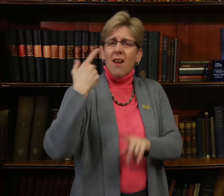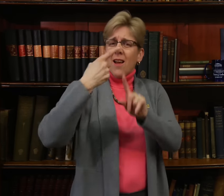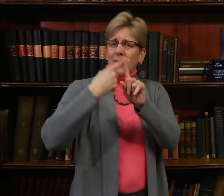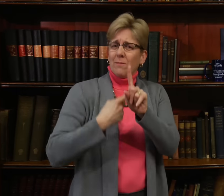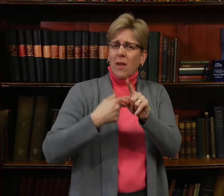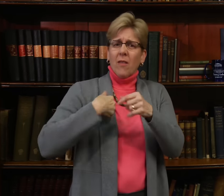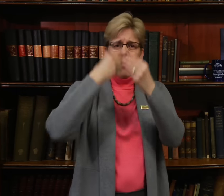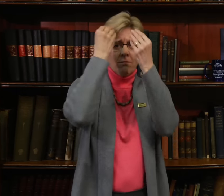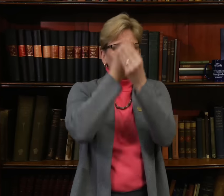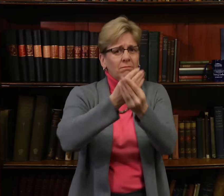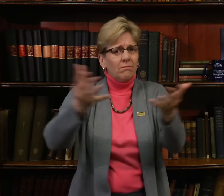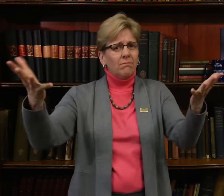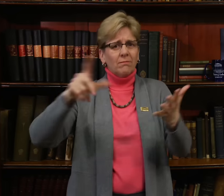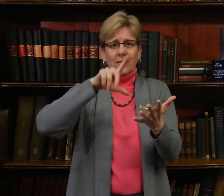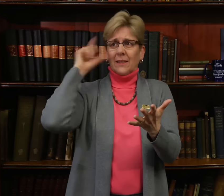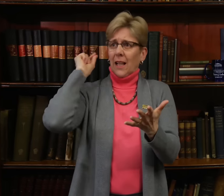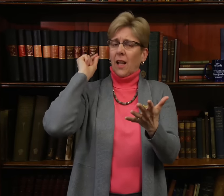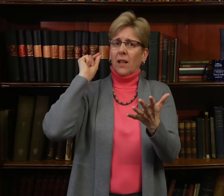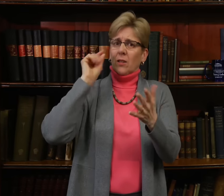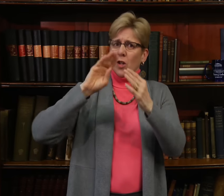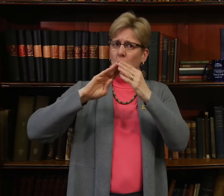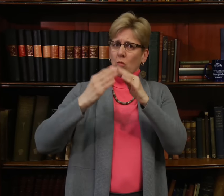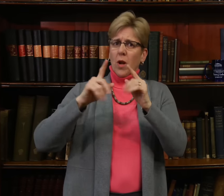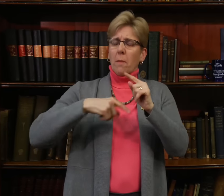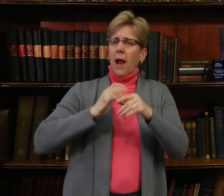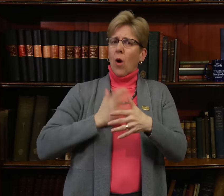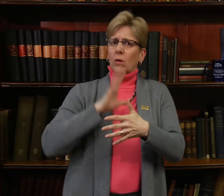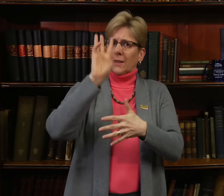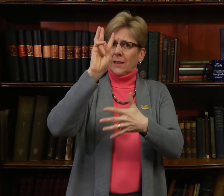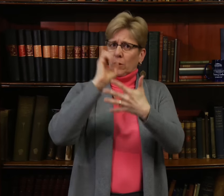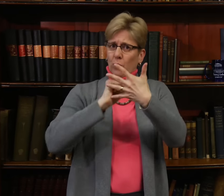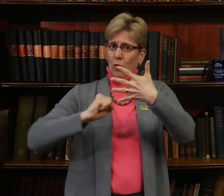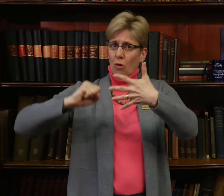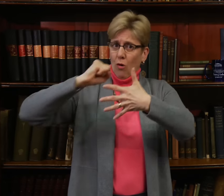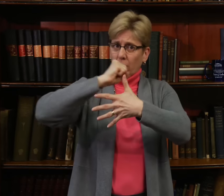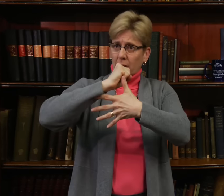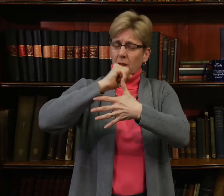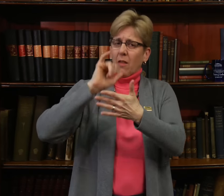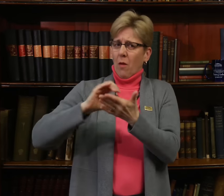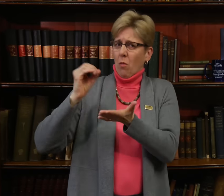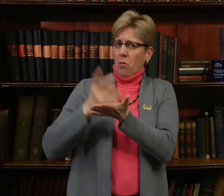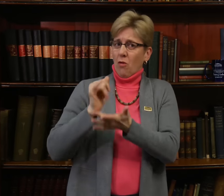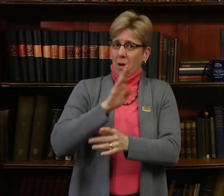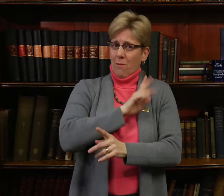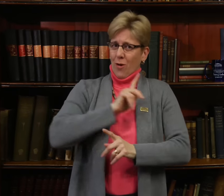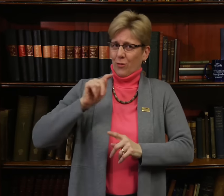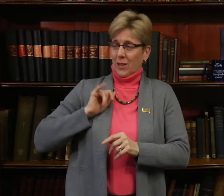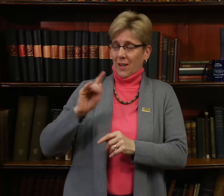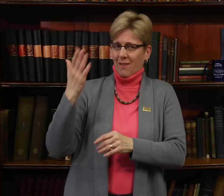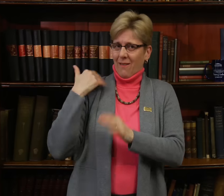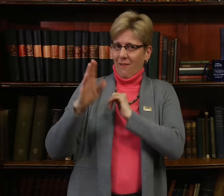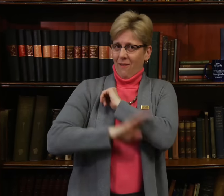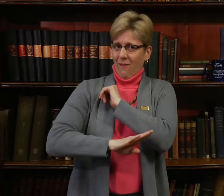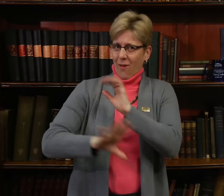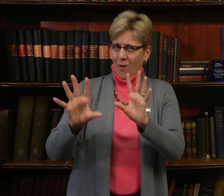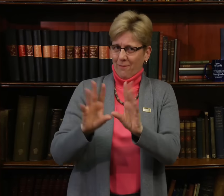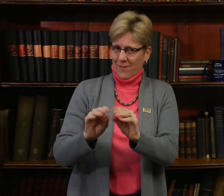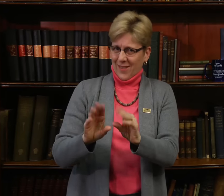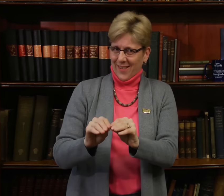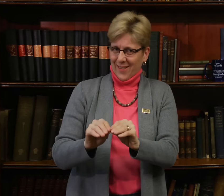Last month, I announced Gallaudet’s six priorities approved by the Board of Trustees at their fall meeting.